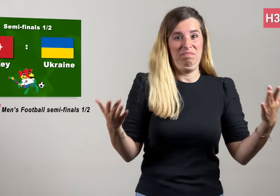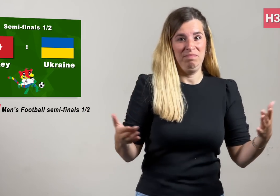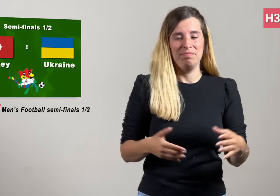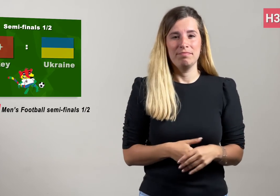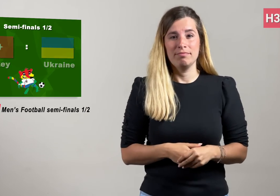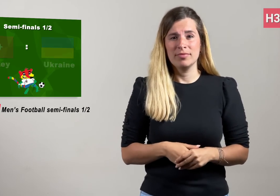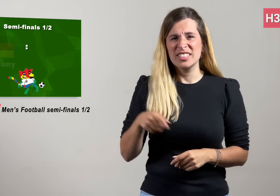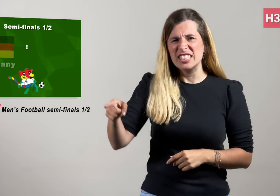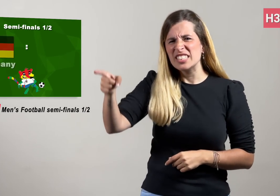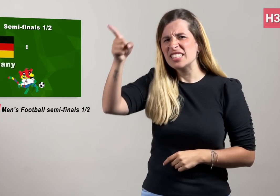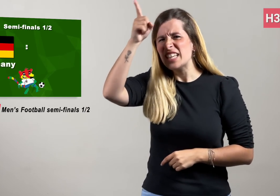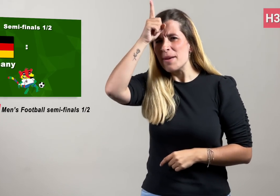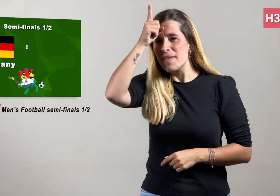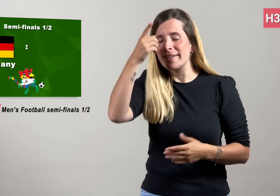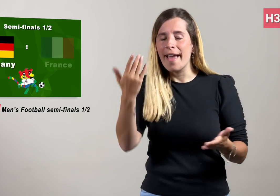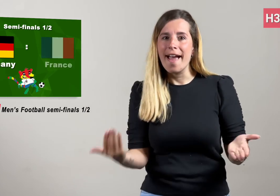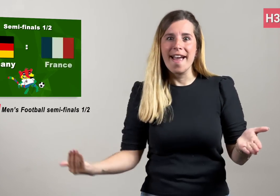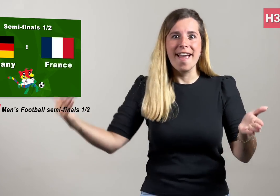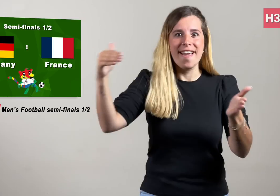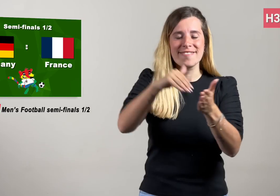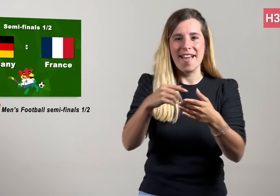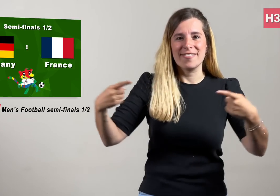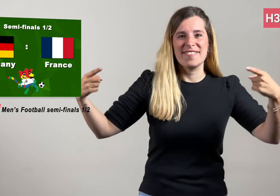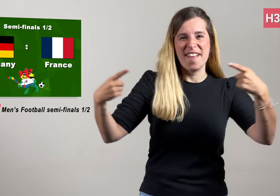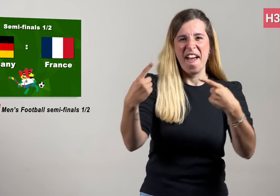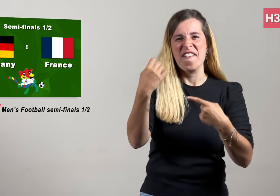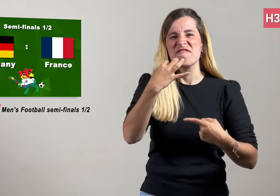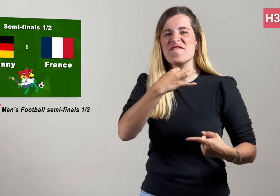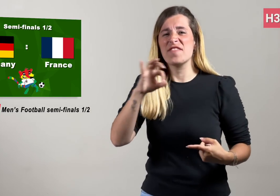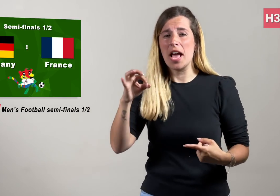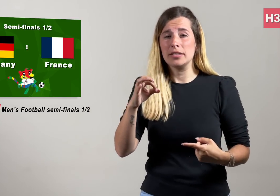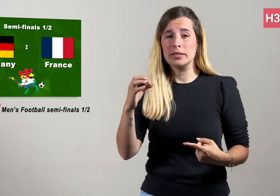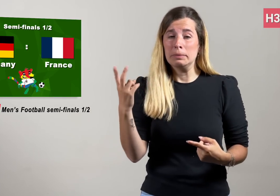Germany will take against France,